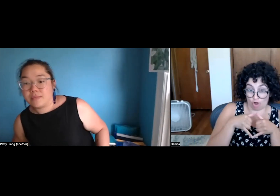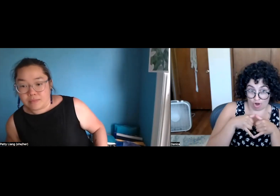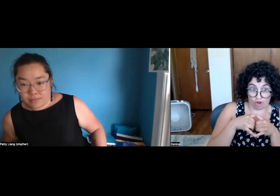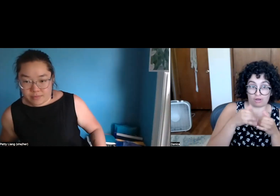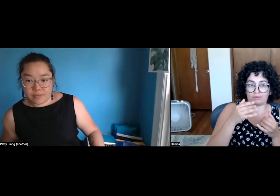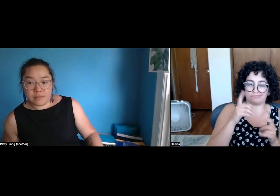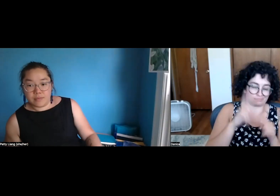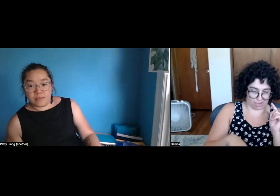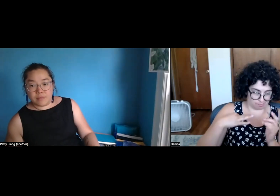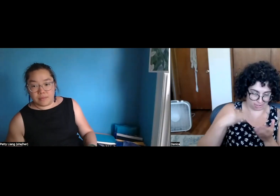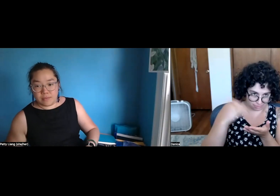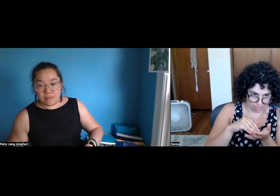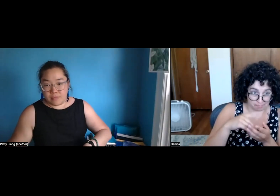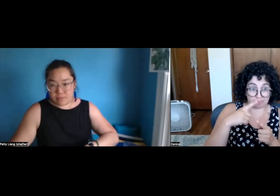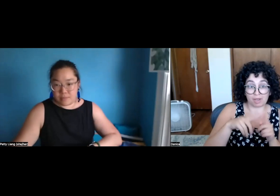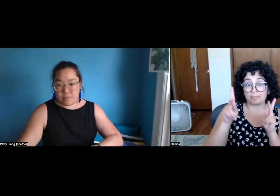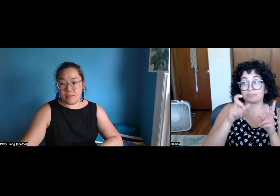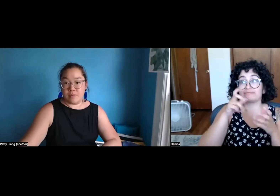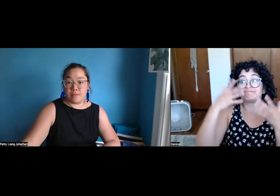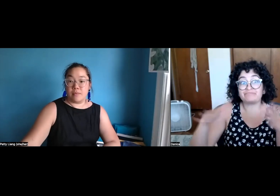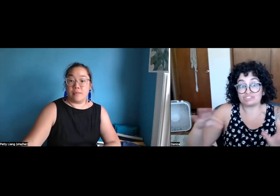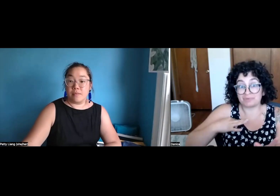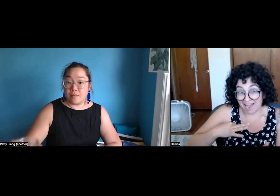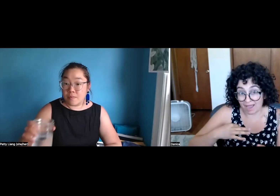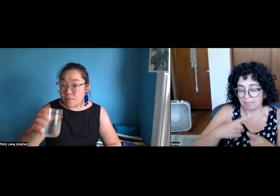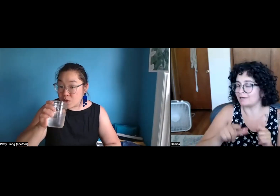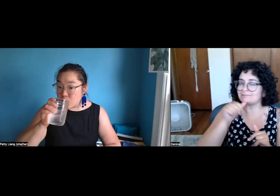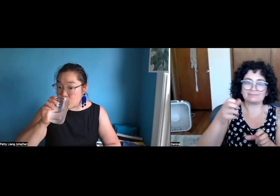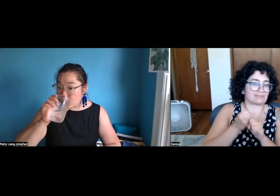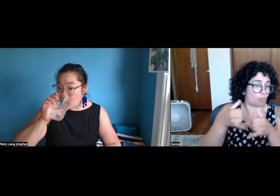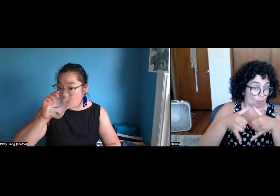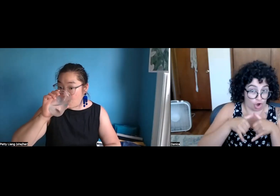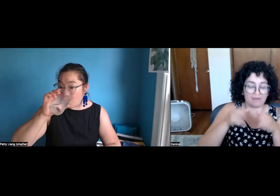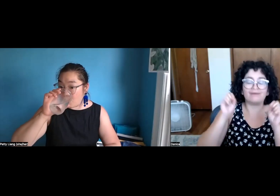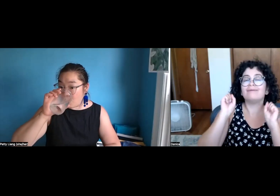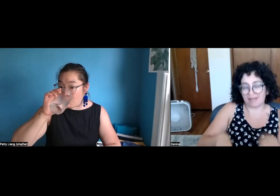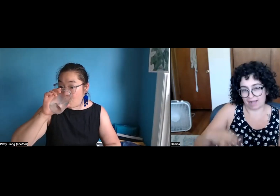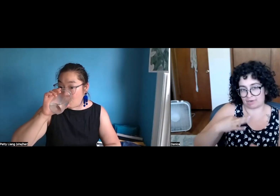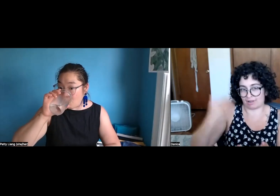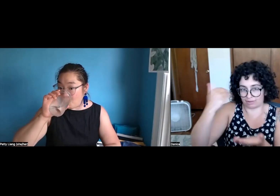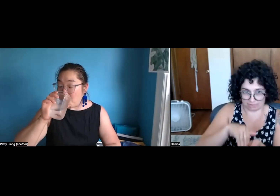for those who have already been awarded a grant, they are not eligible to apply again.